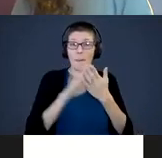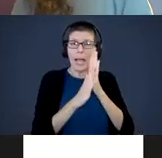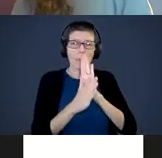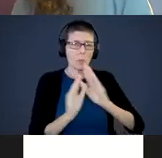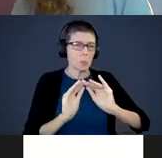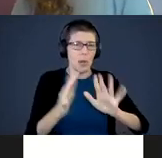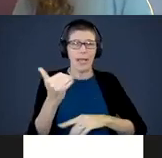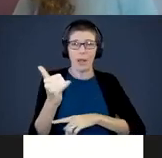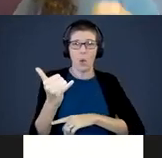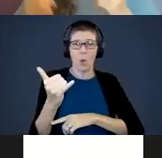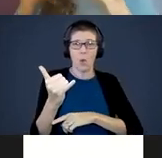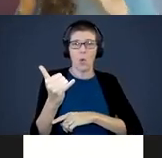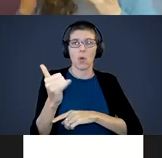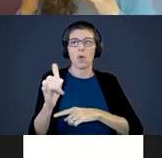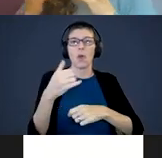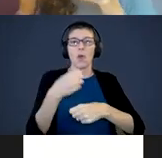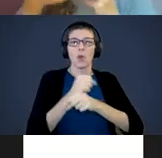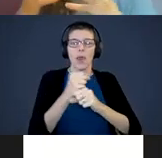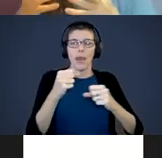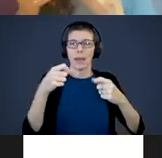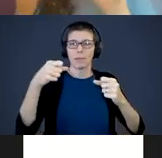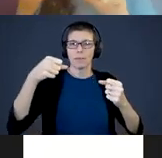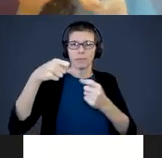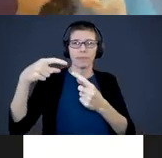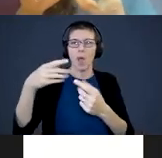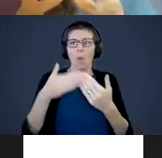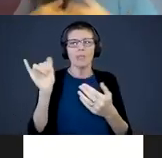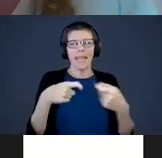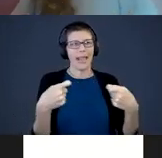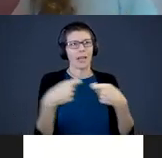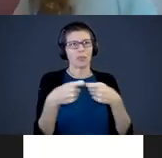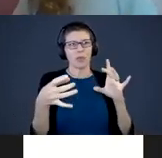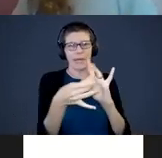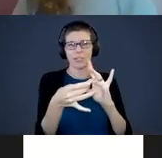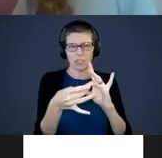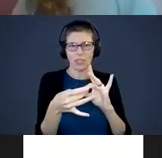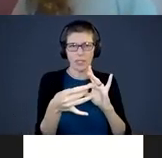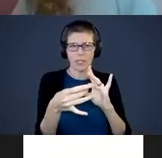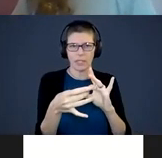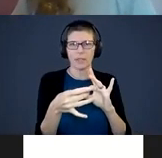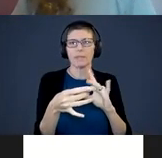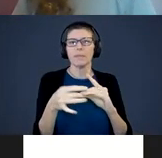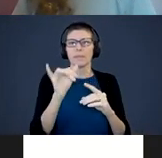they are creating synapsis or like an electrical connection. These are paths of neurons